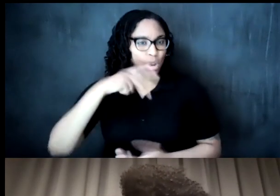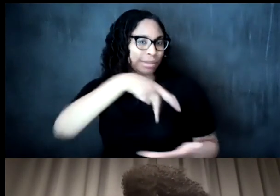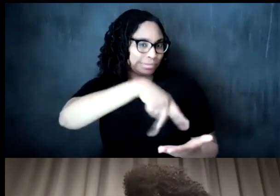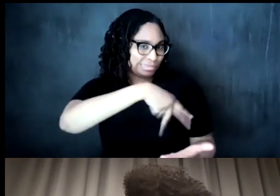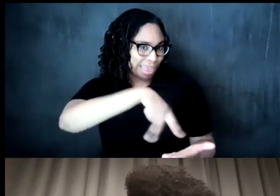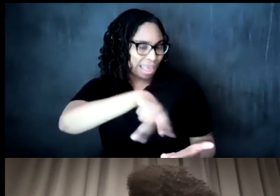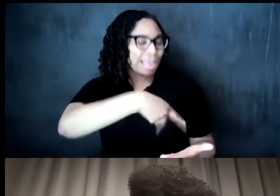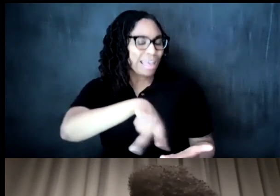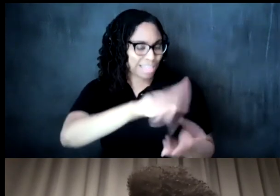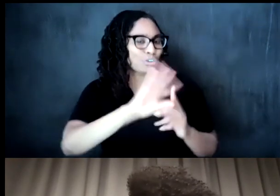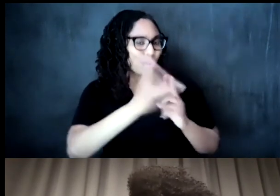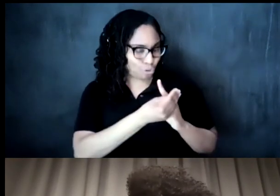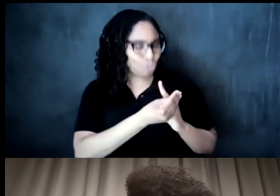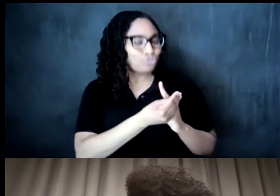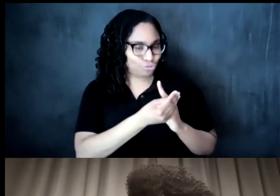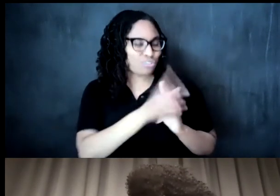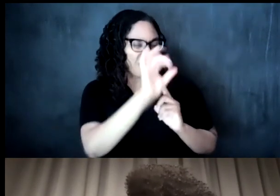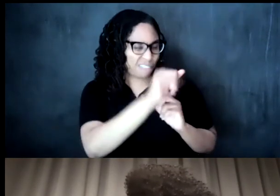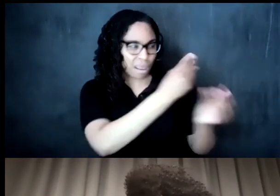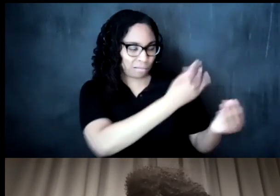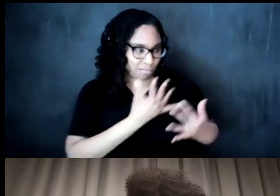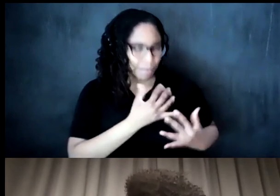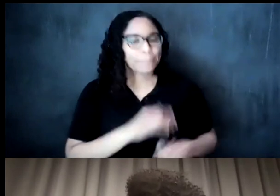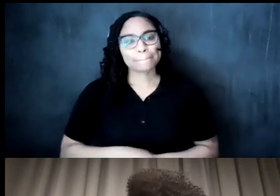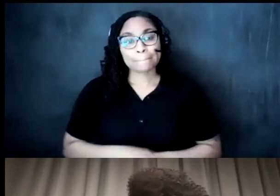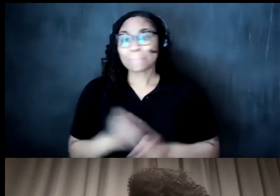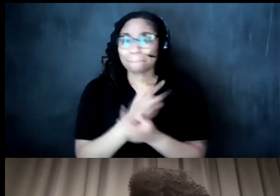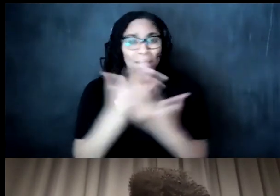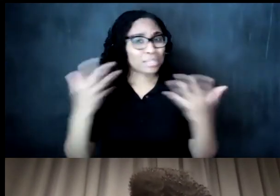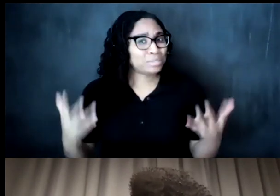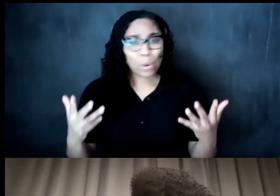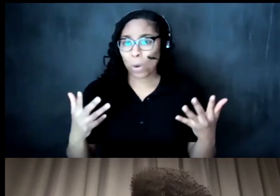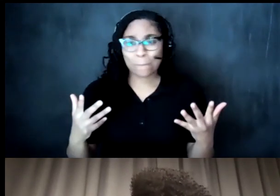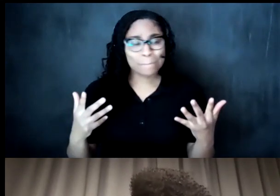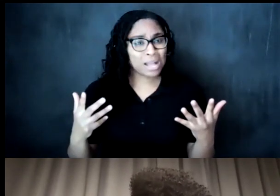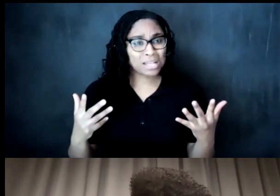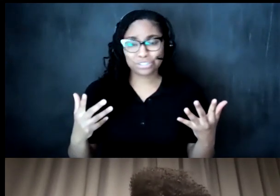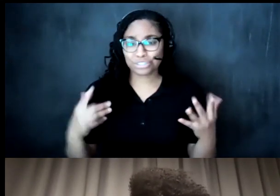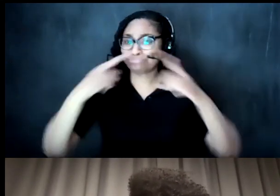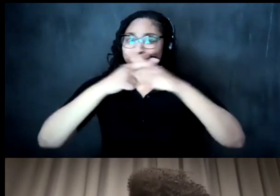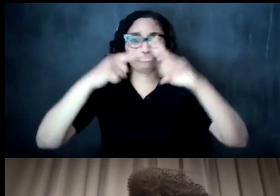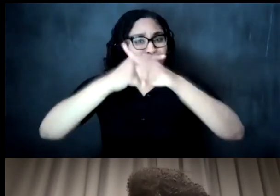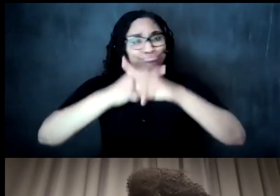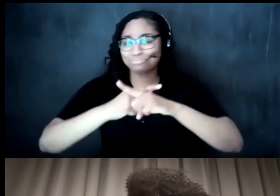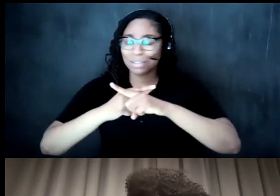um but you know there was so much controversy with stonewall and people are still uncovering